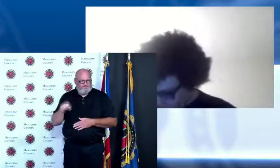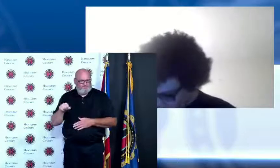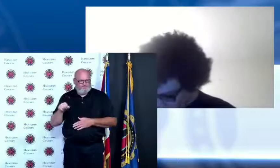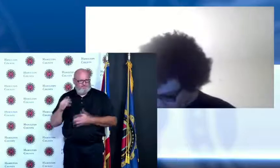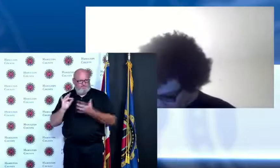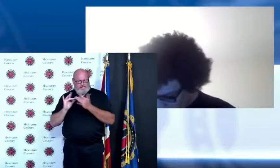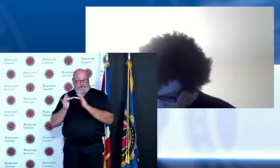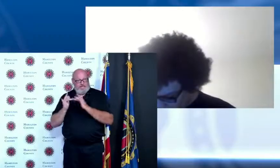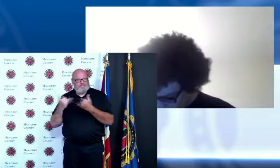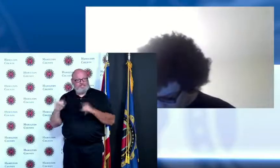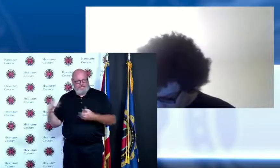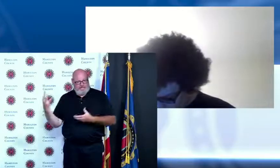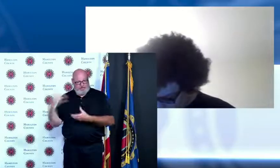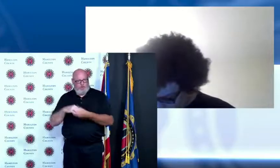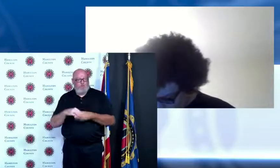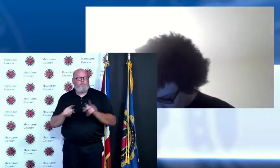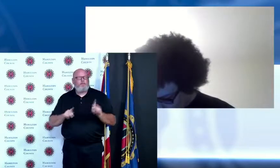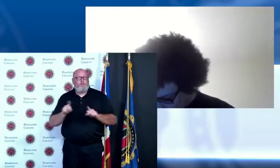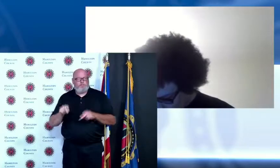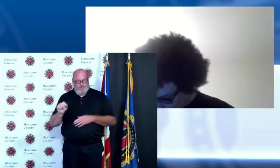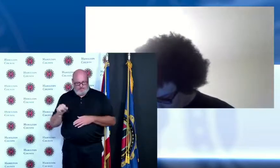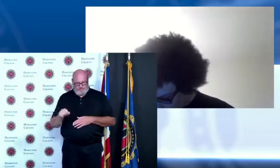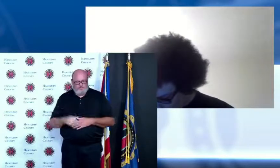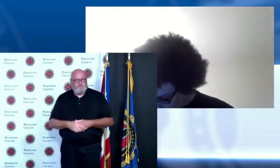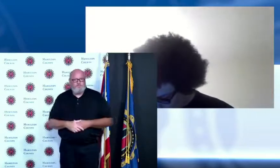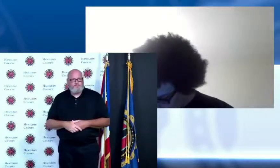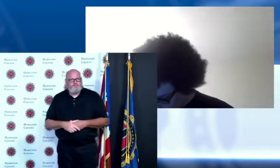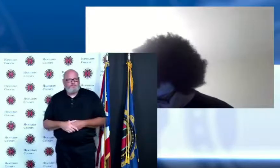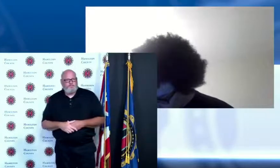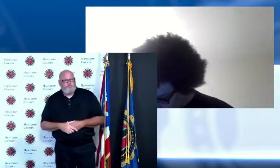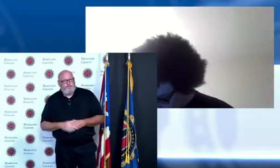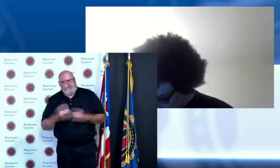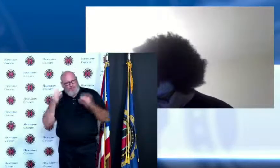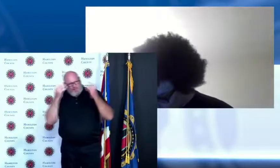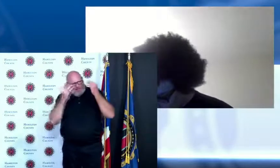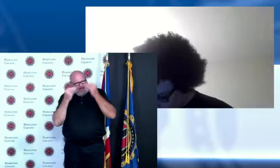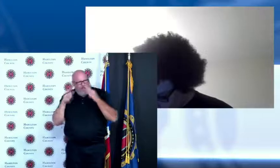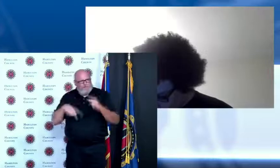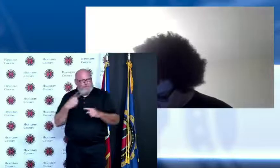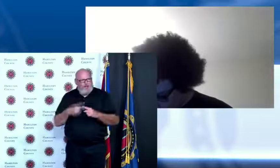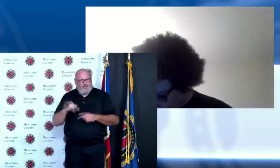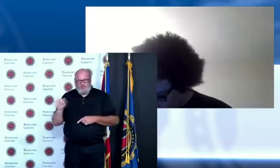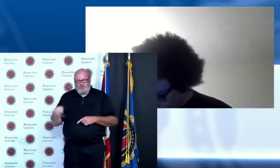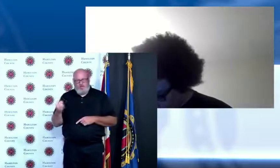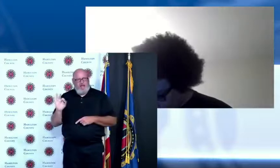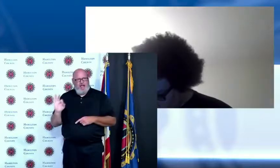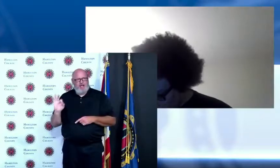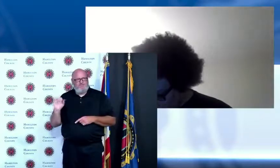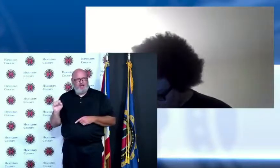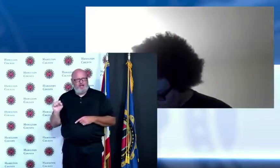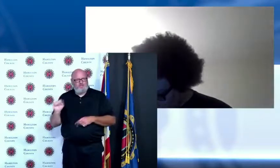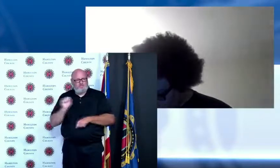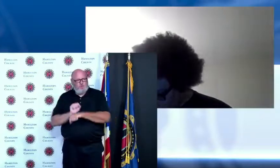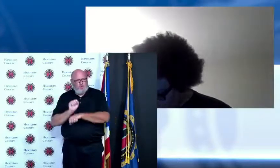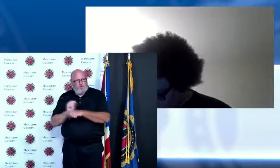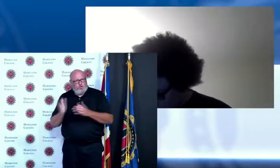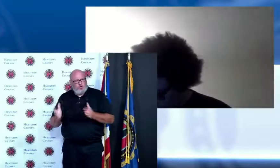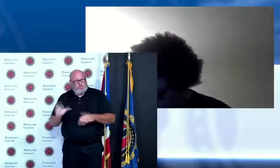when I think of some of the JFS caseworkers it's easier for them to to be out if they're out